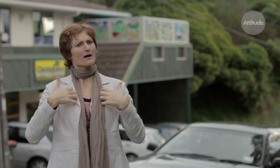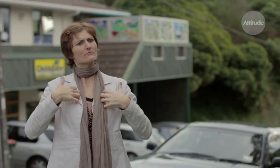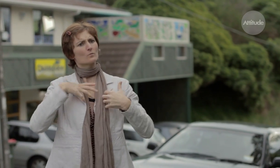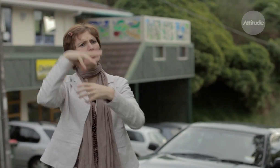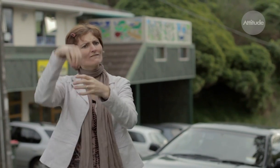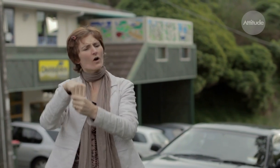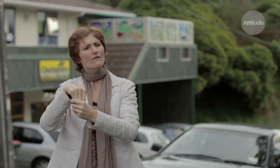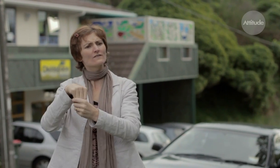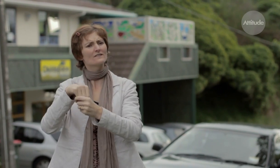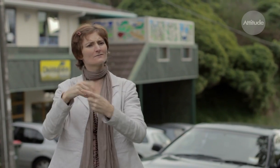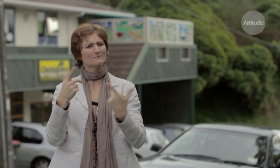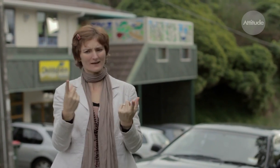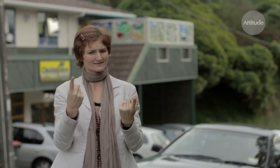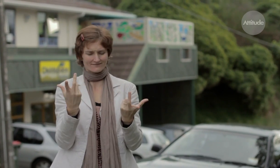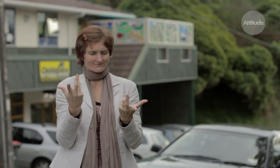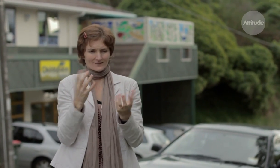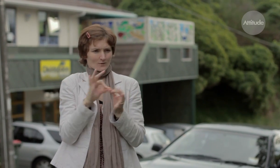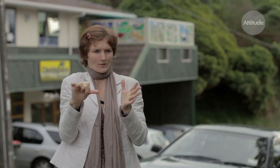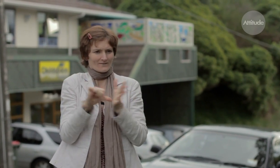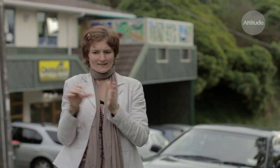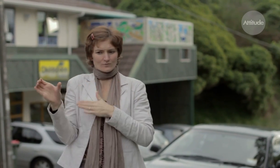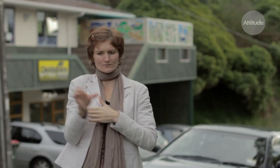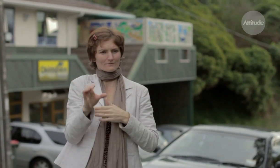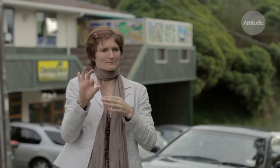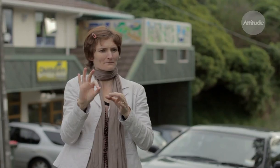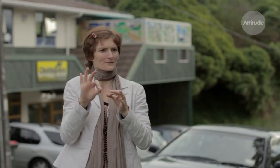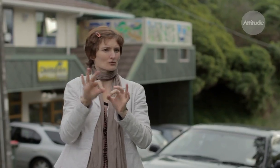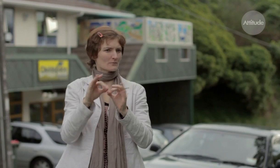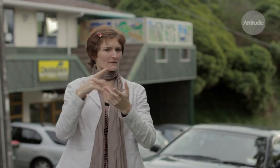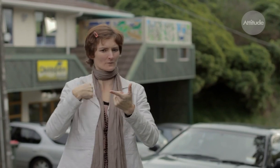I really want to be included in the school activities… but there’s just no funding